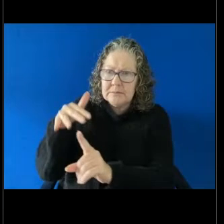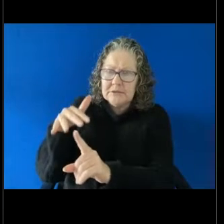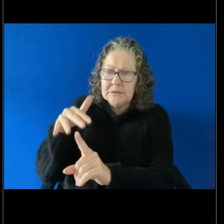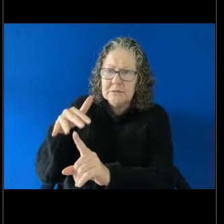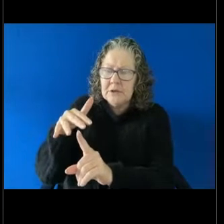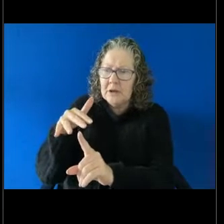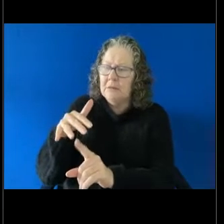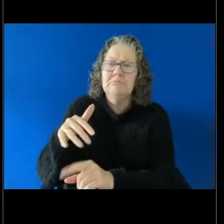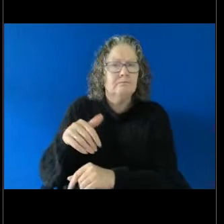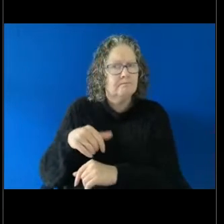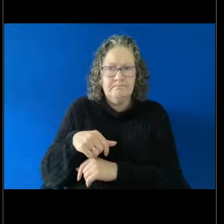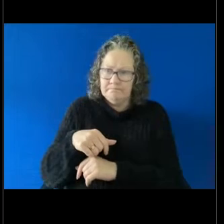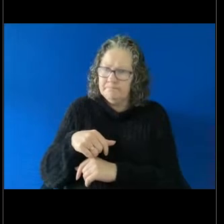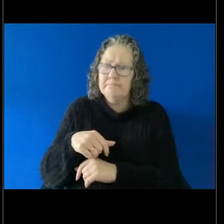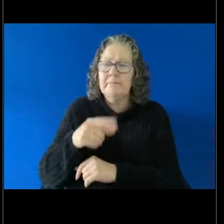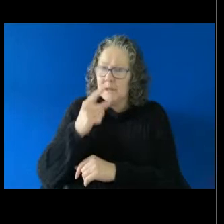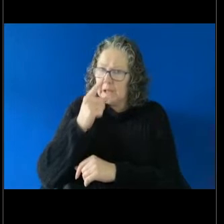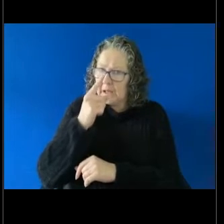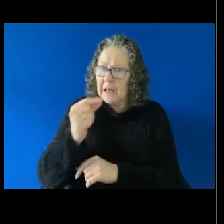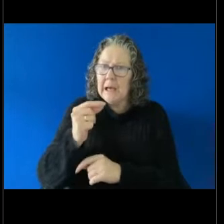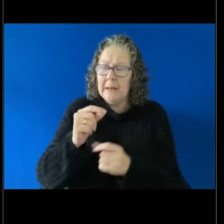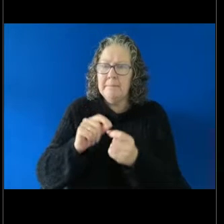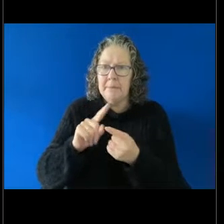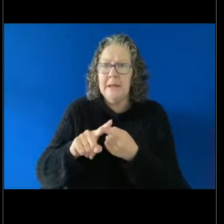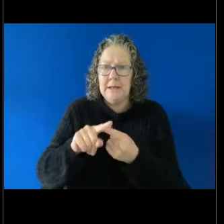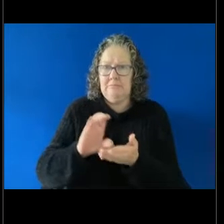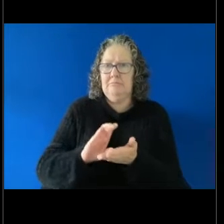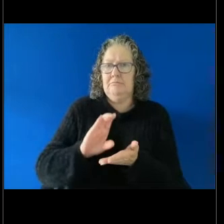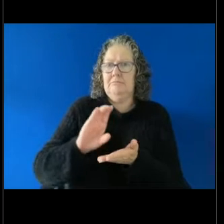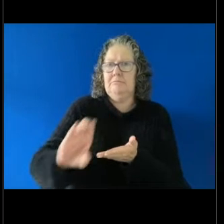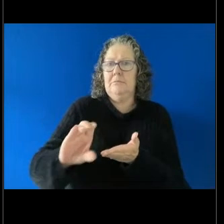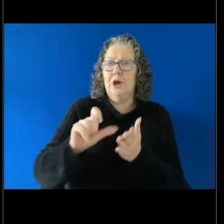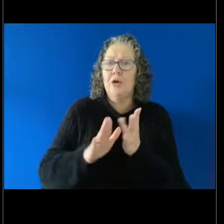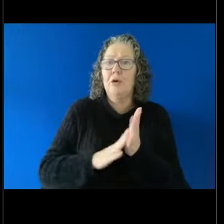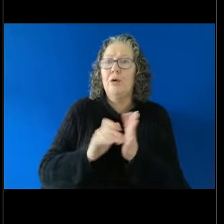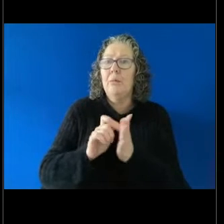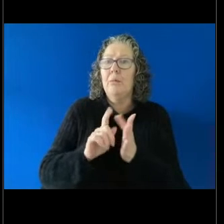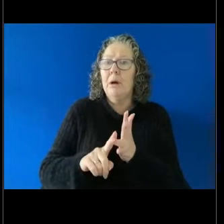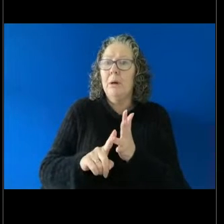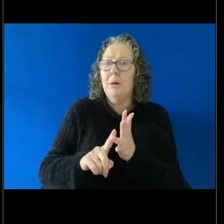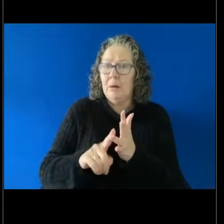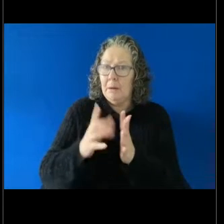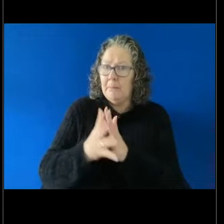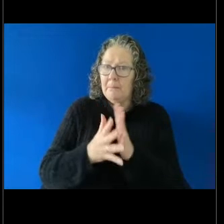is - there can be an amount of compensation that recognises the hurt and humiliation that